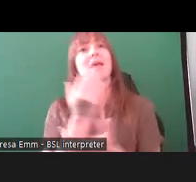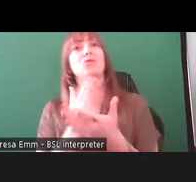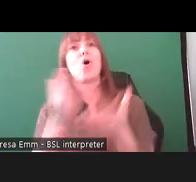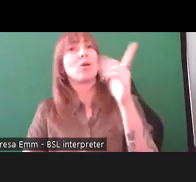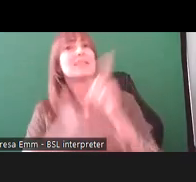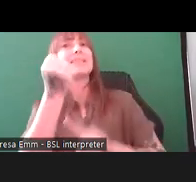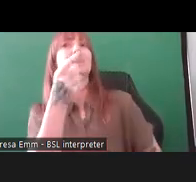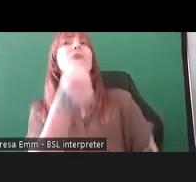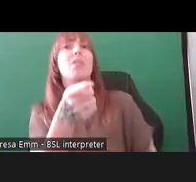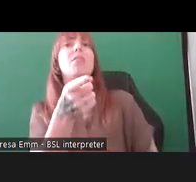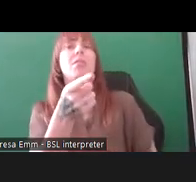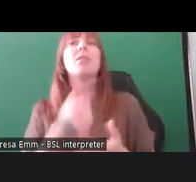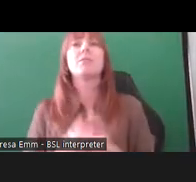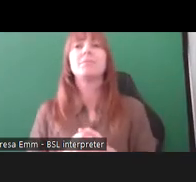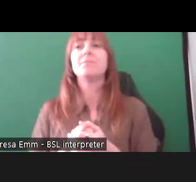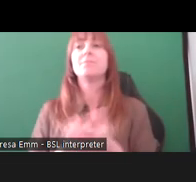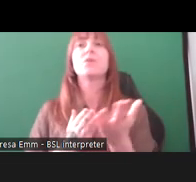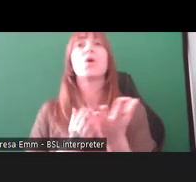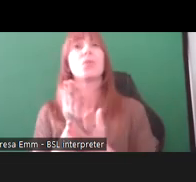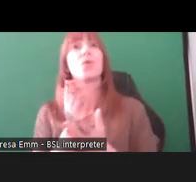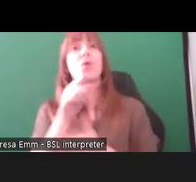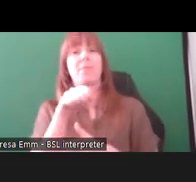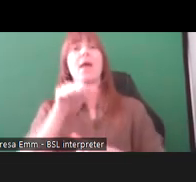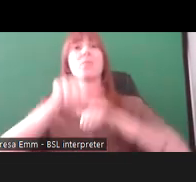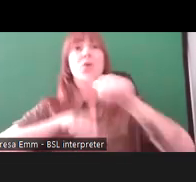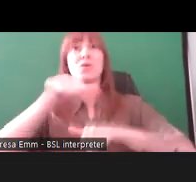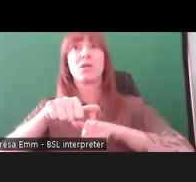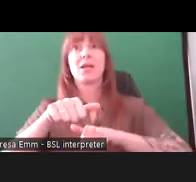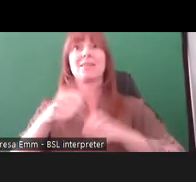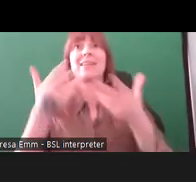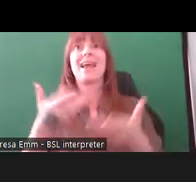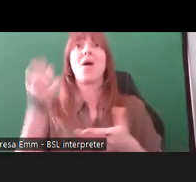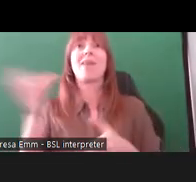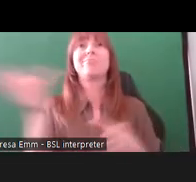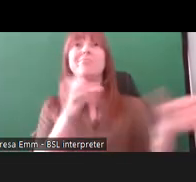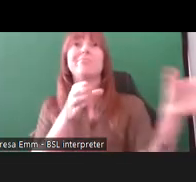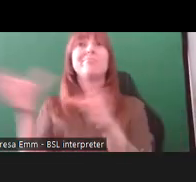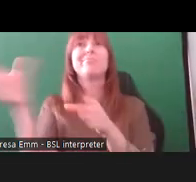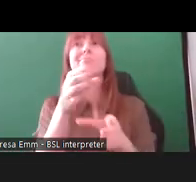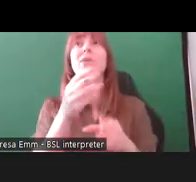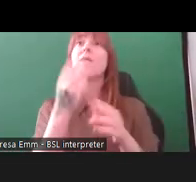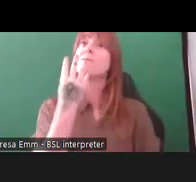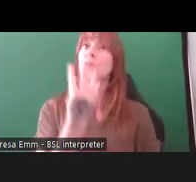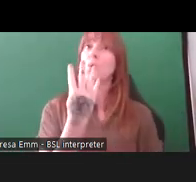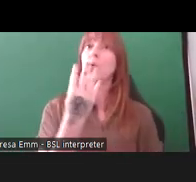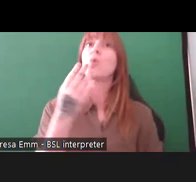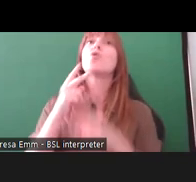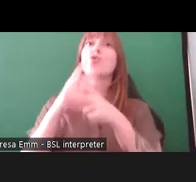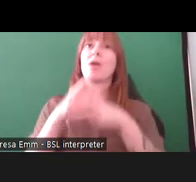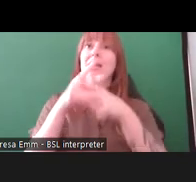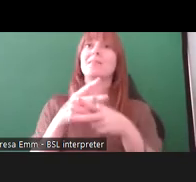through that process we appointed four curators who are pictured on the next slide here. We've